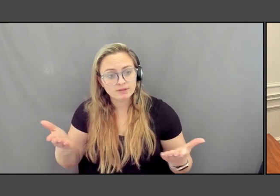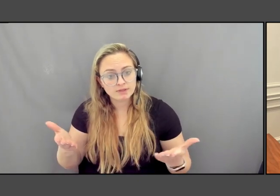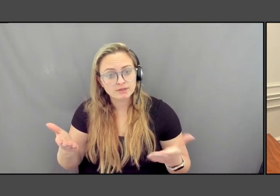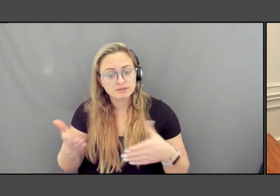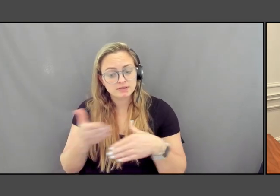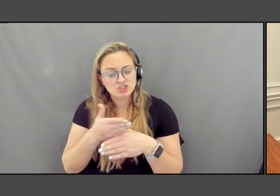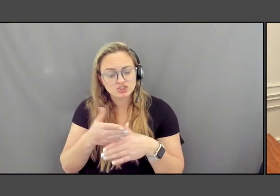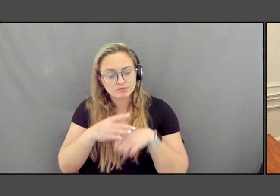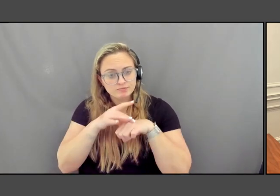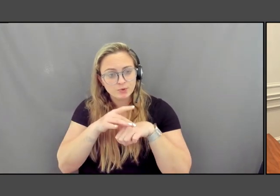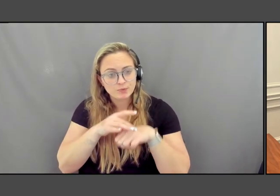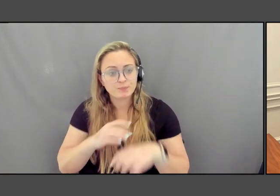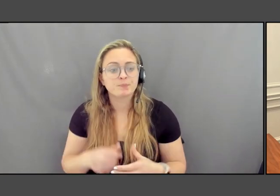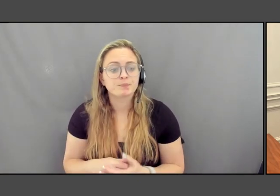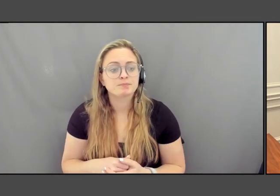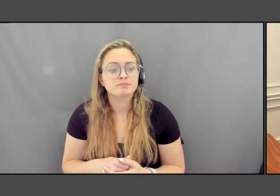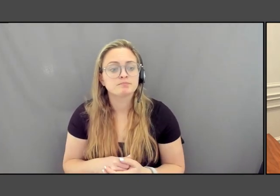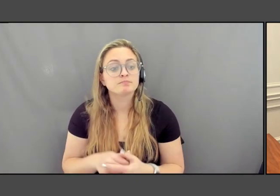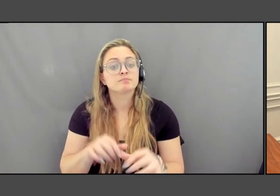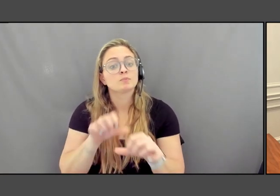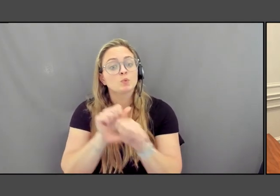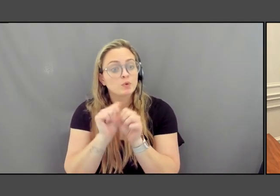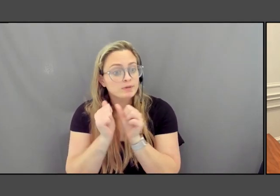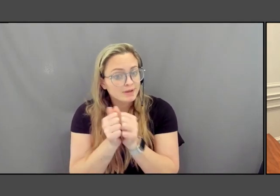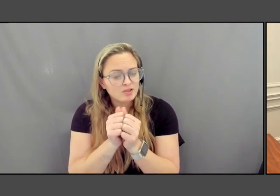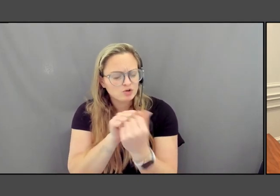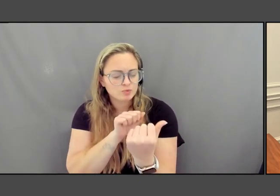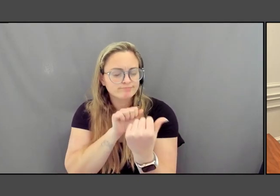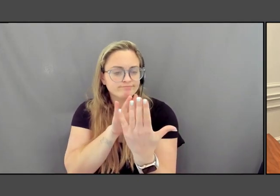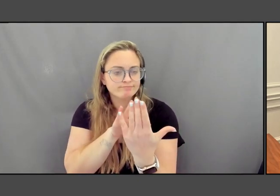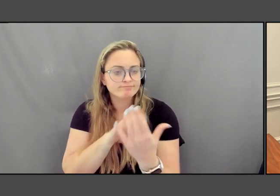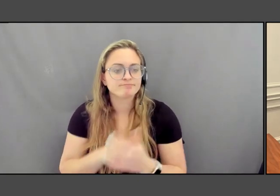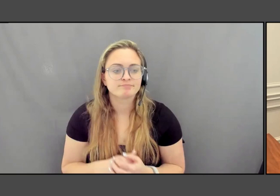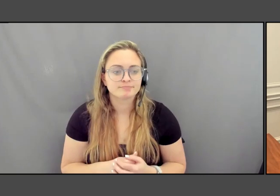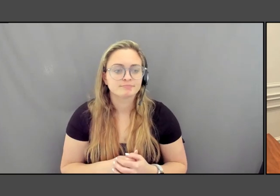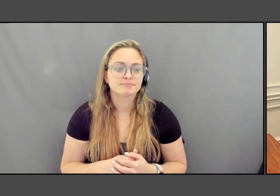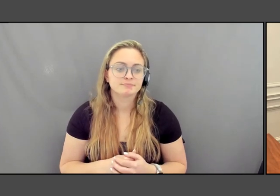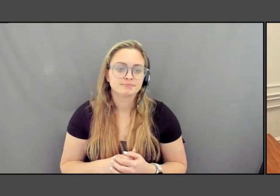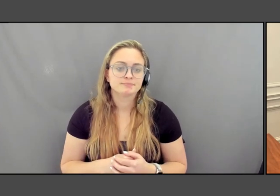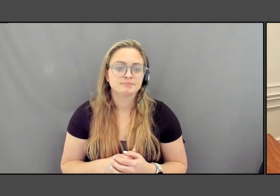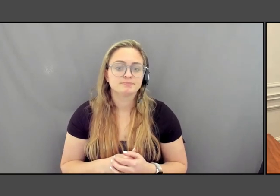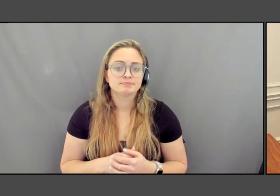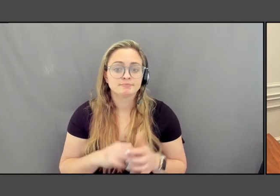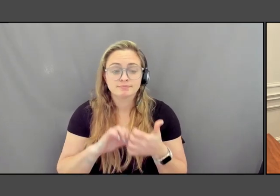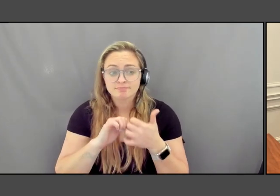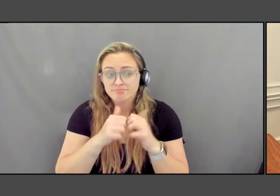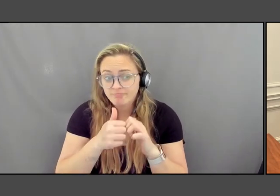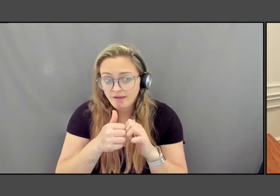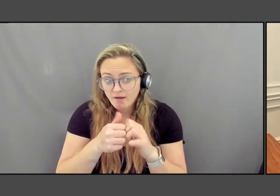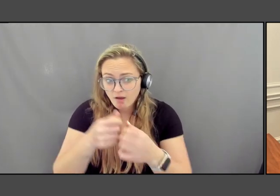We have to work together to address these questions. How will we preserve and remember our local environments,